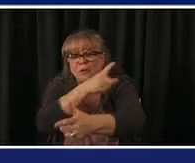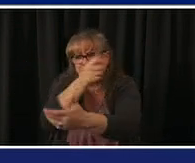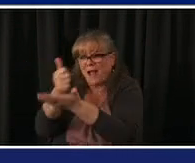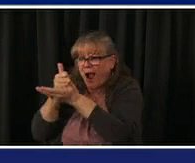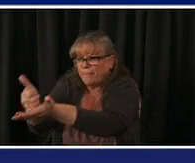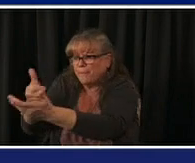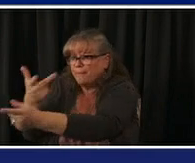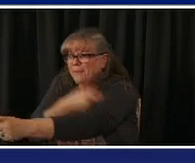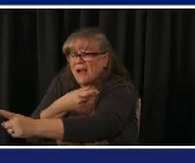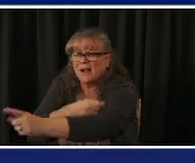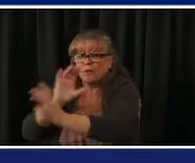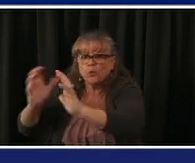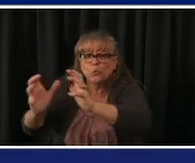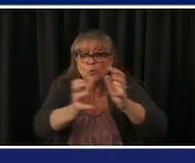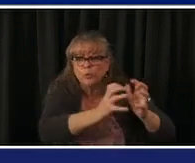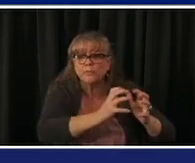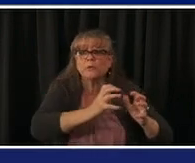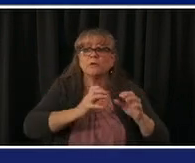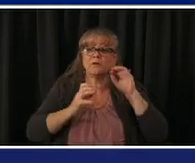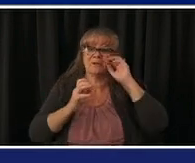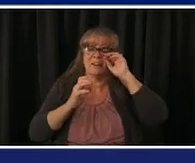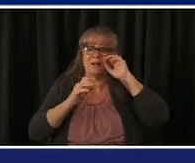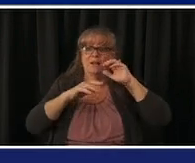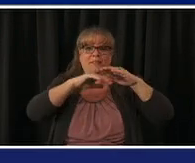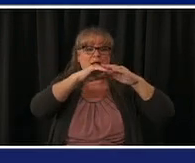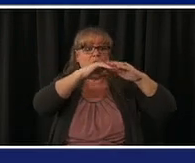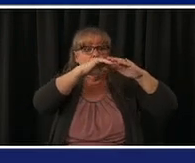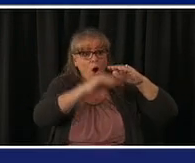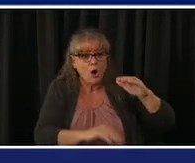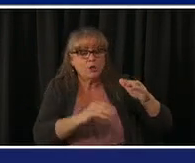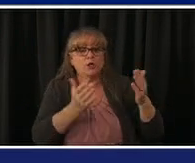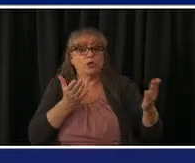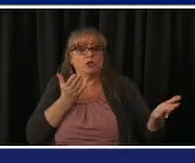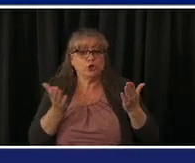we would love your help just as we called for any additional pharmacies that can take vaccine